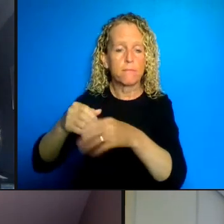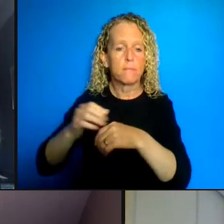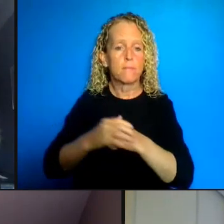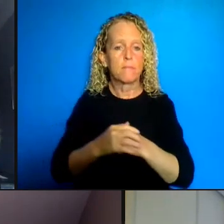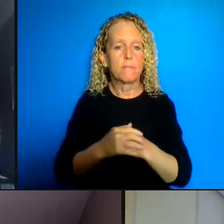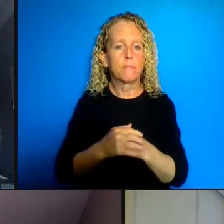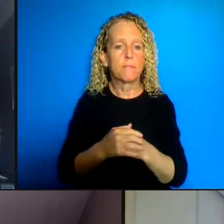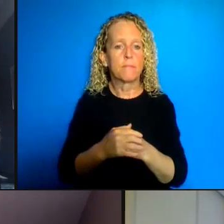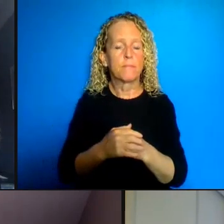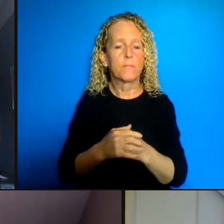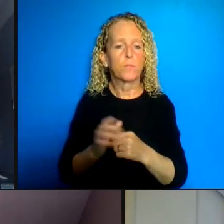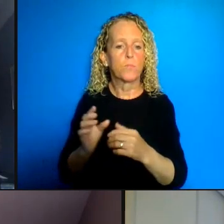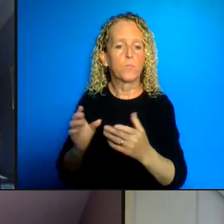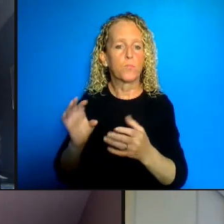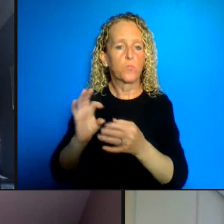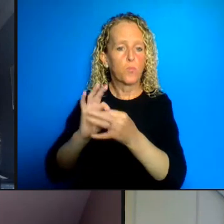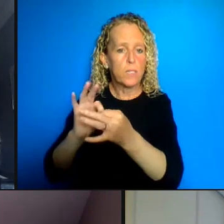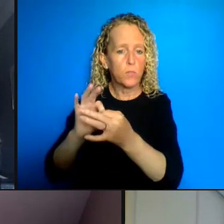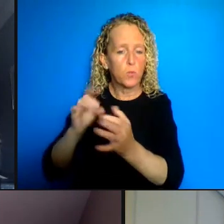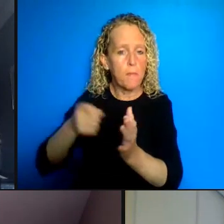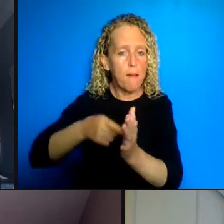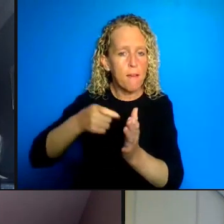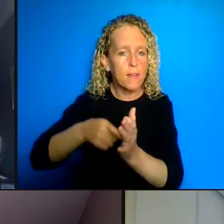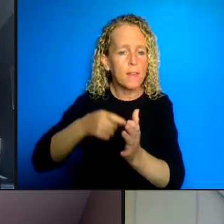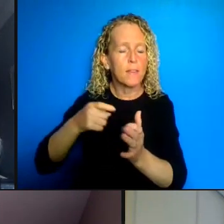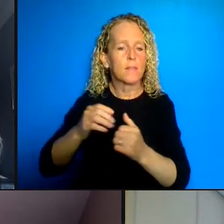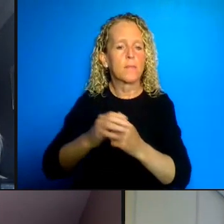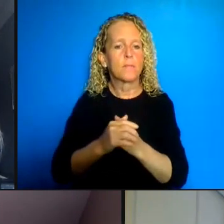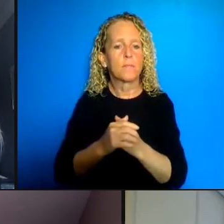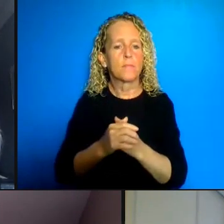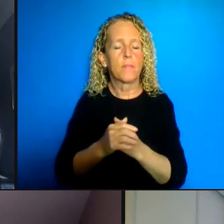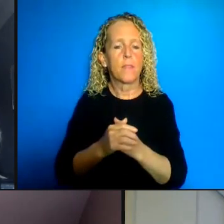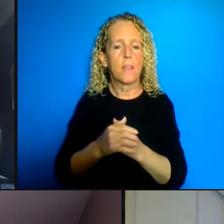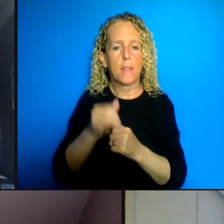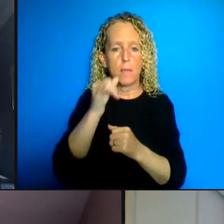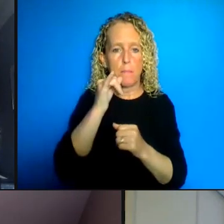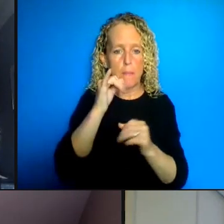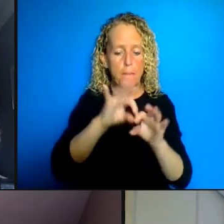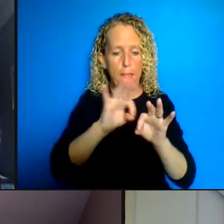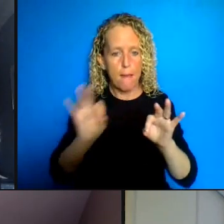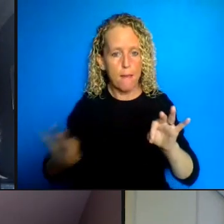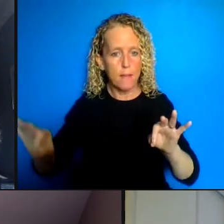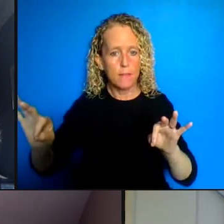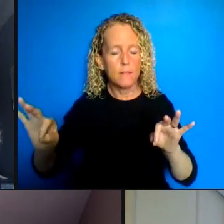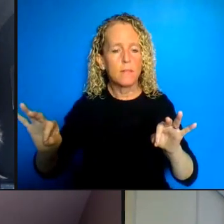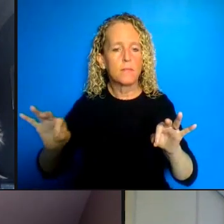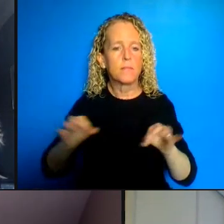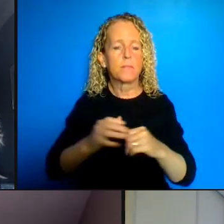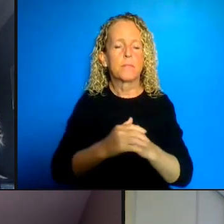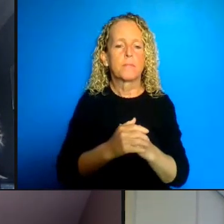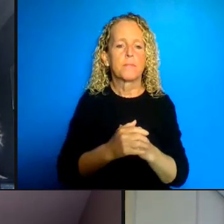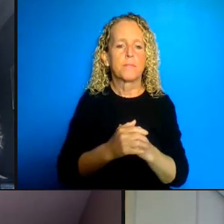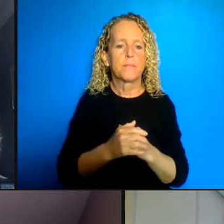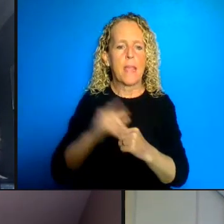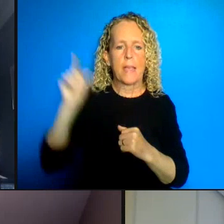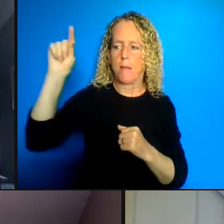yours reduce mining and pipelines existed going forward and they are not